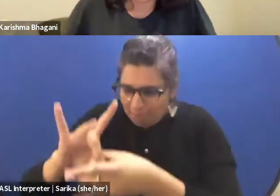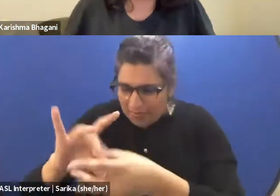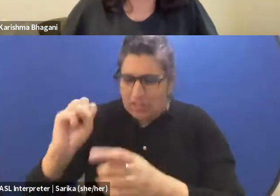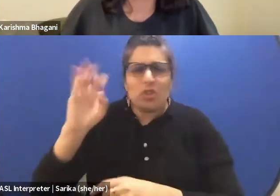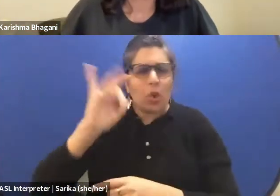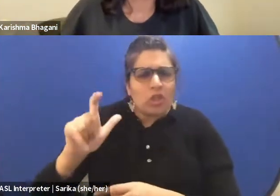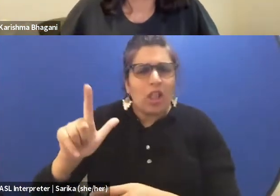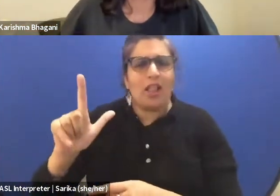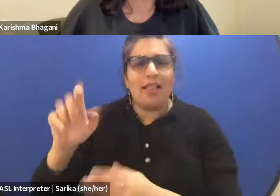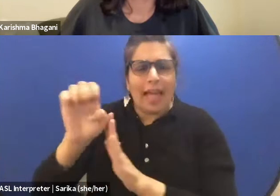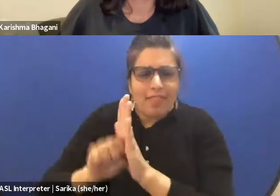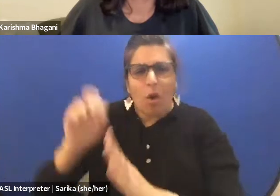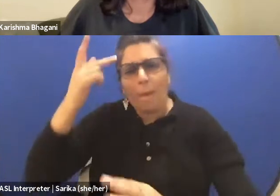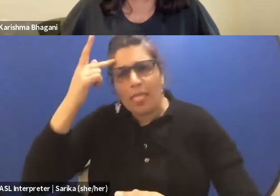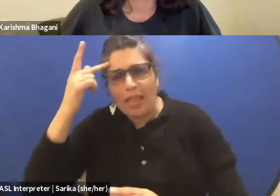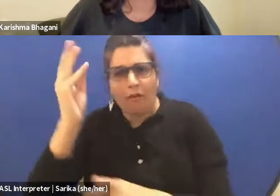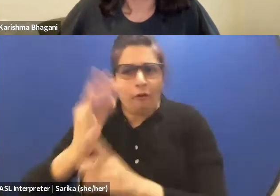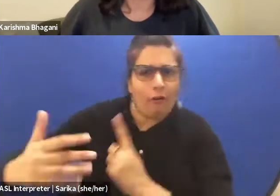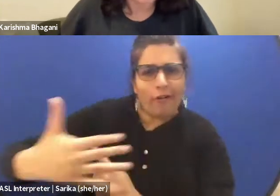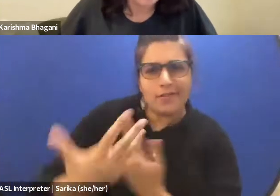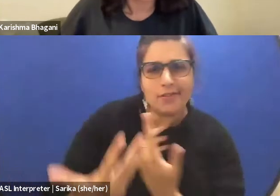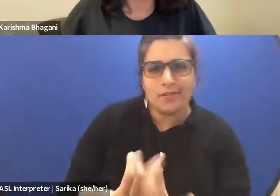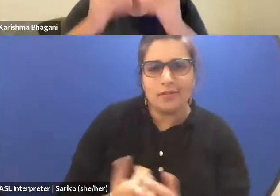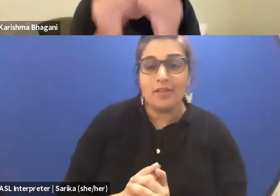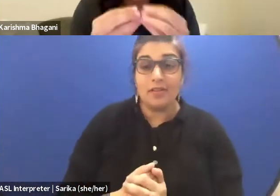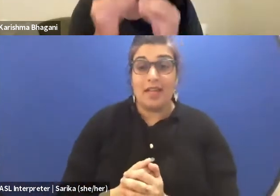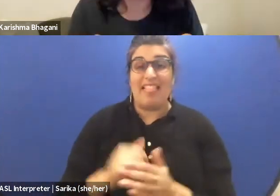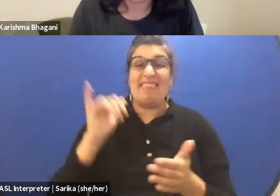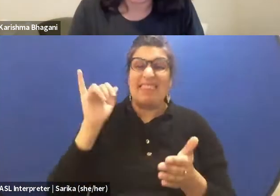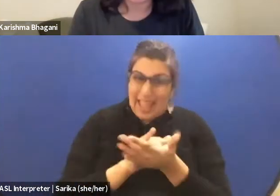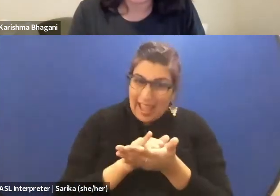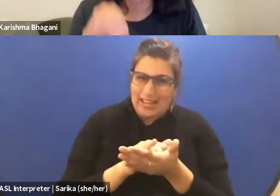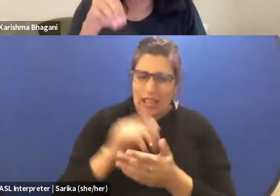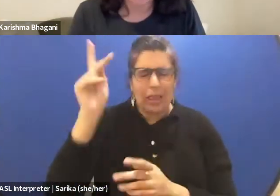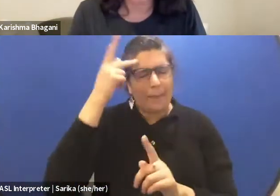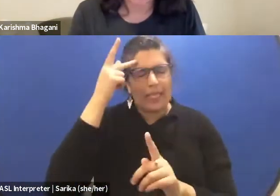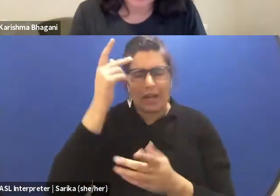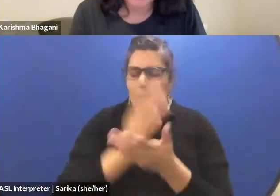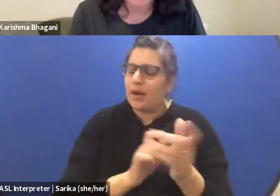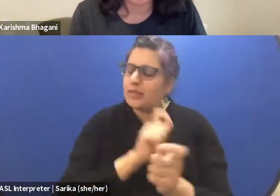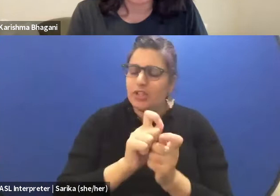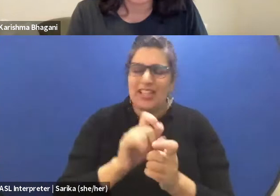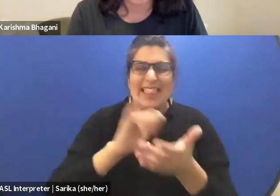And that, to me, especially the political part is so important,